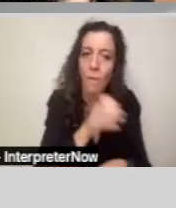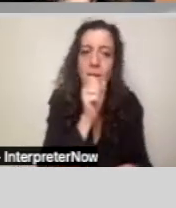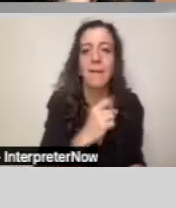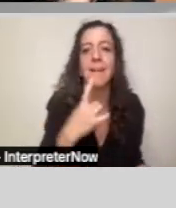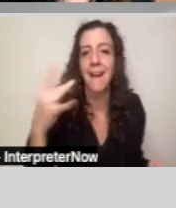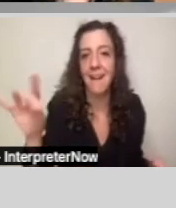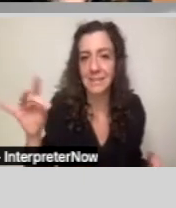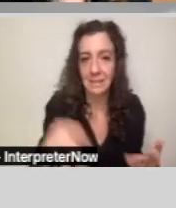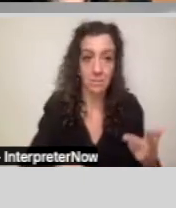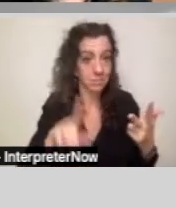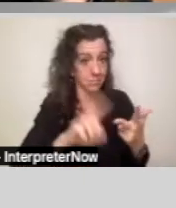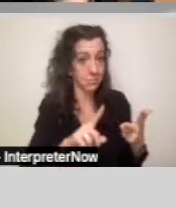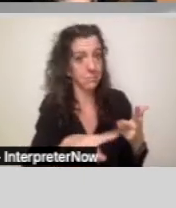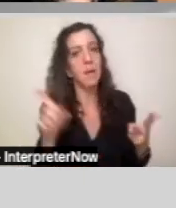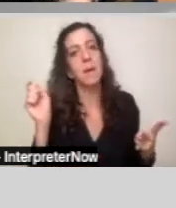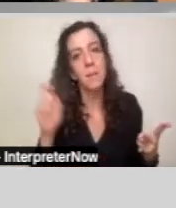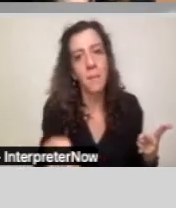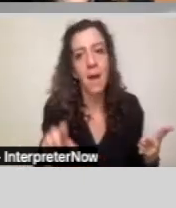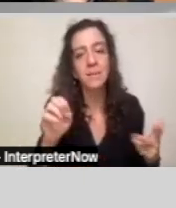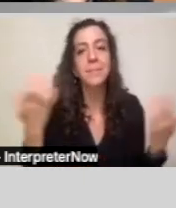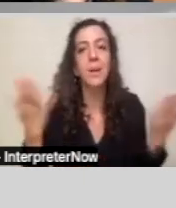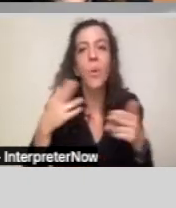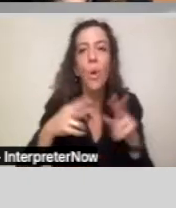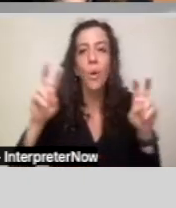And the developmental disability must be substantial.